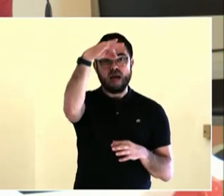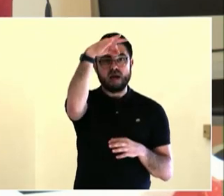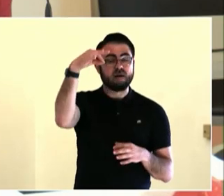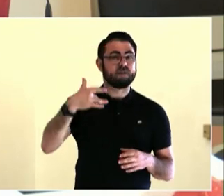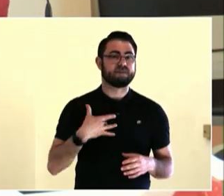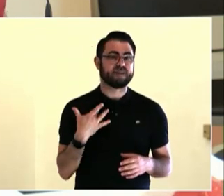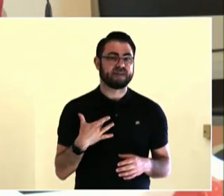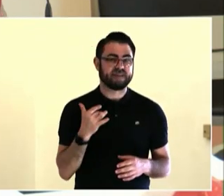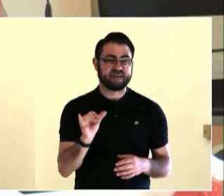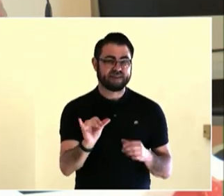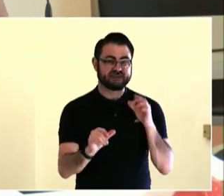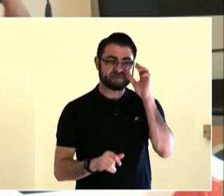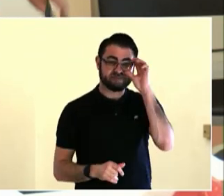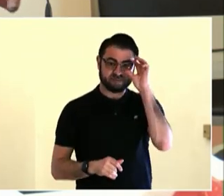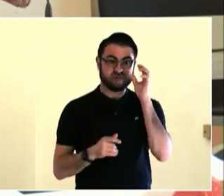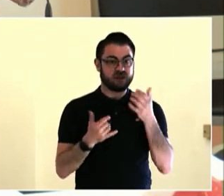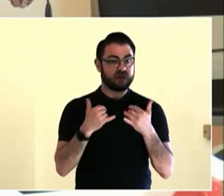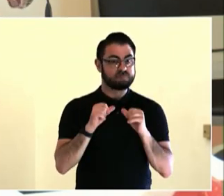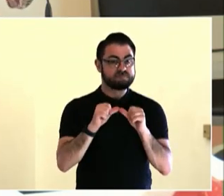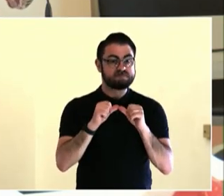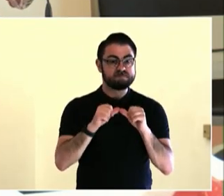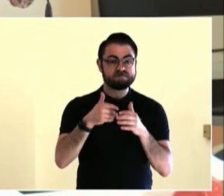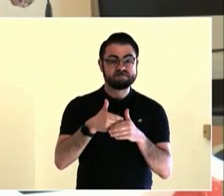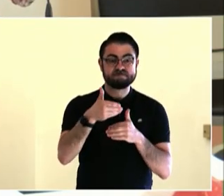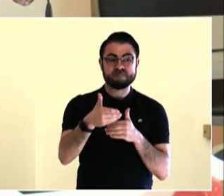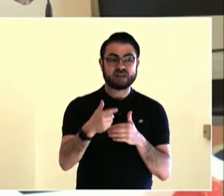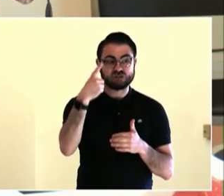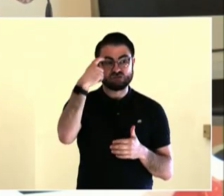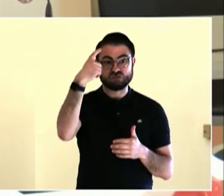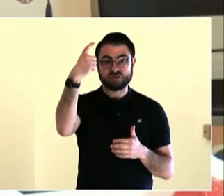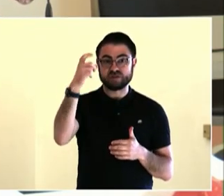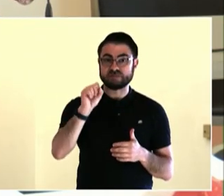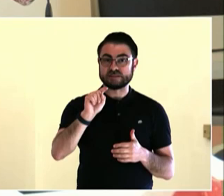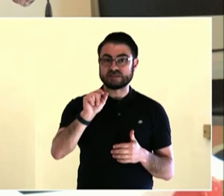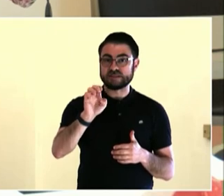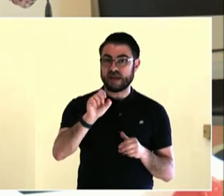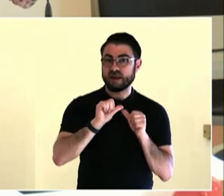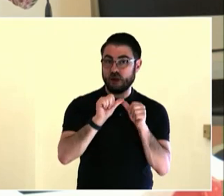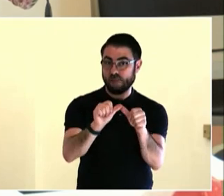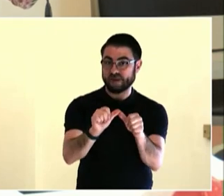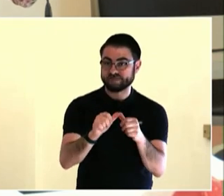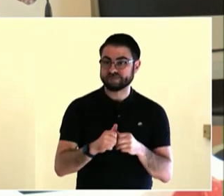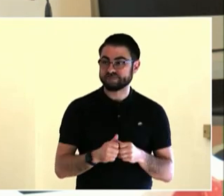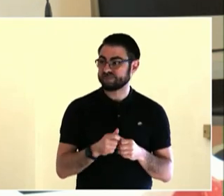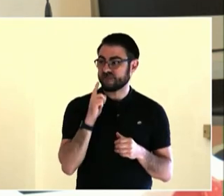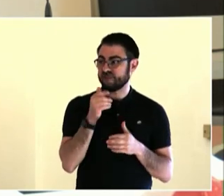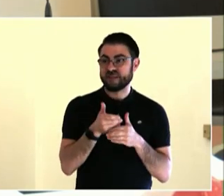If we're shifting 20 degrees from one day to the next, like we have in the last couple of